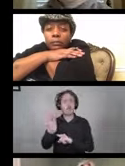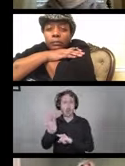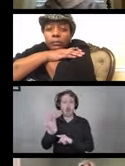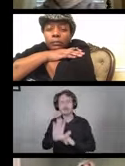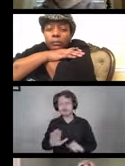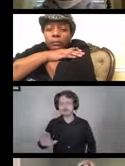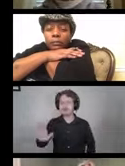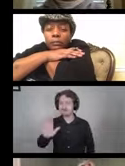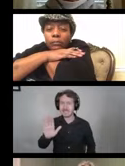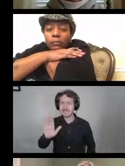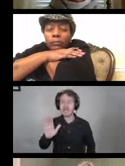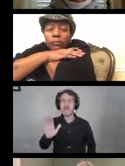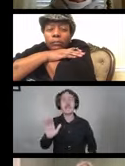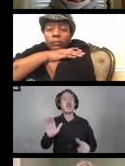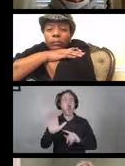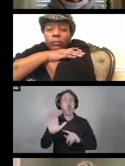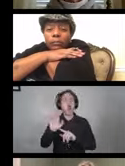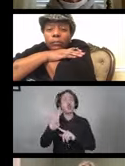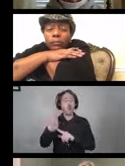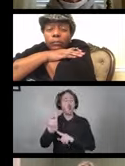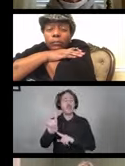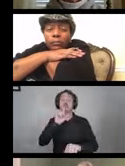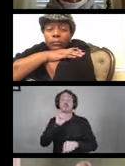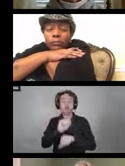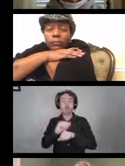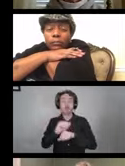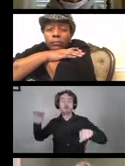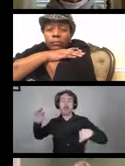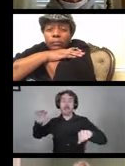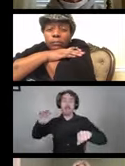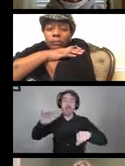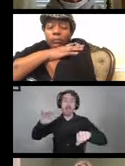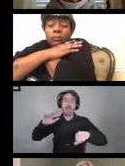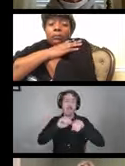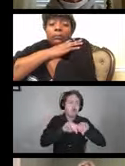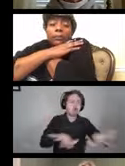about how this does transmit and what are some of the paths.